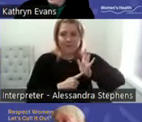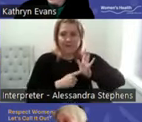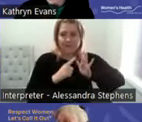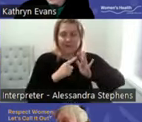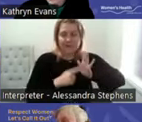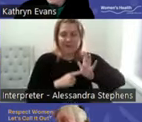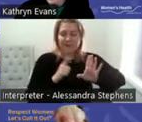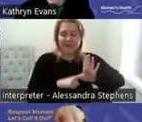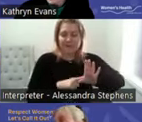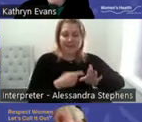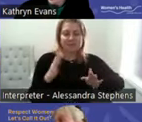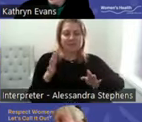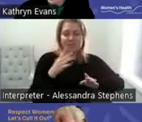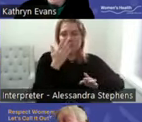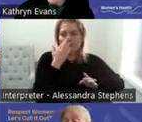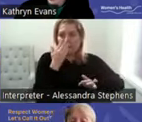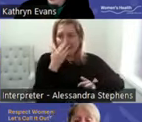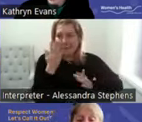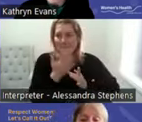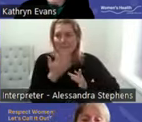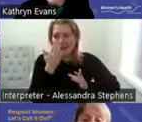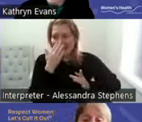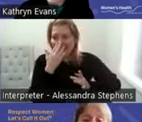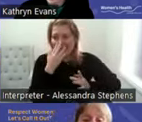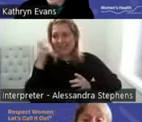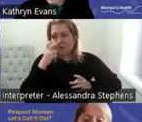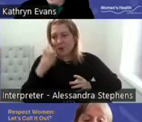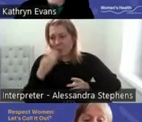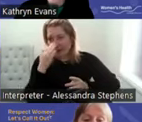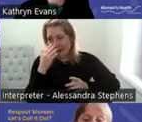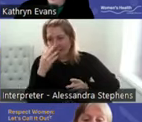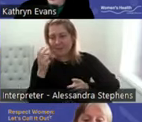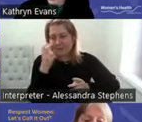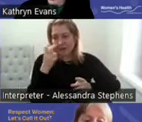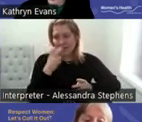Taking a life course approach is important as different life transitions are associated with